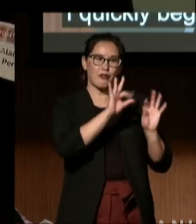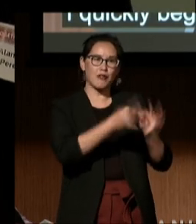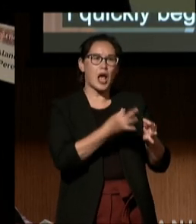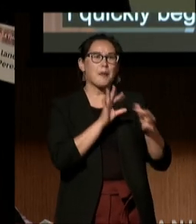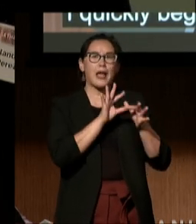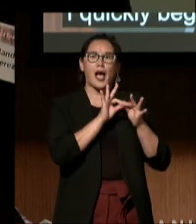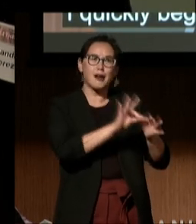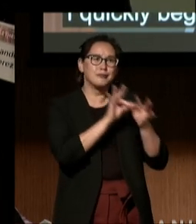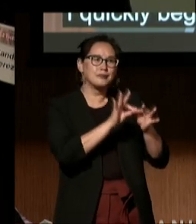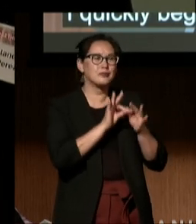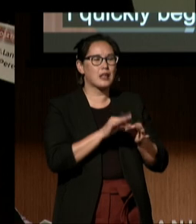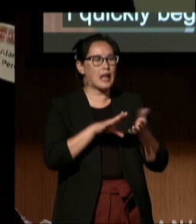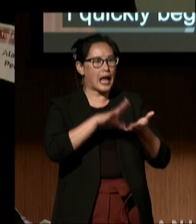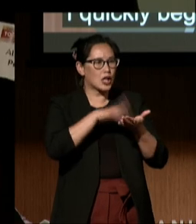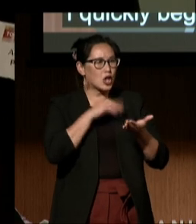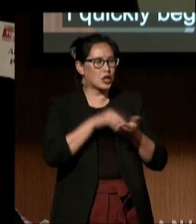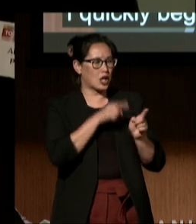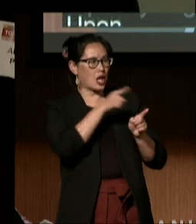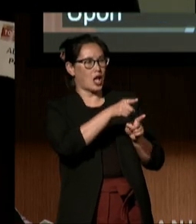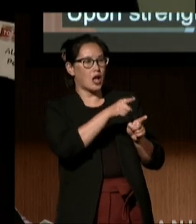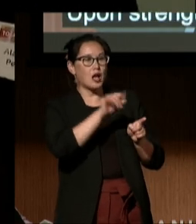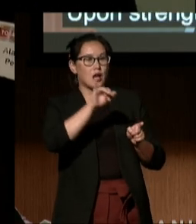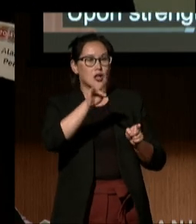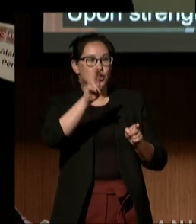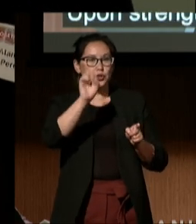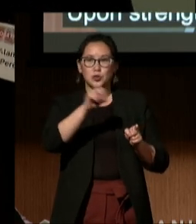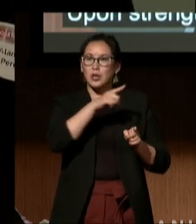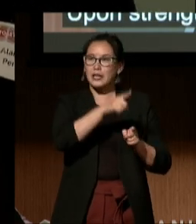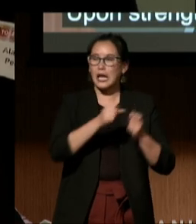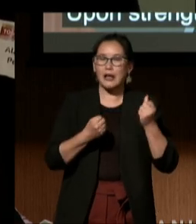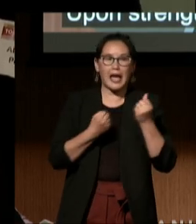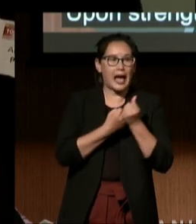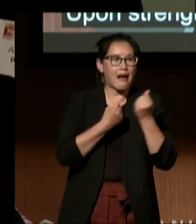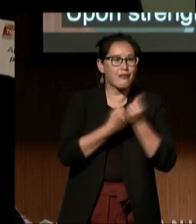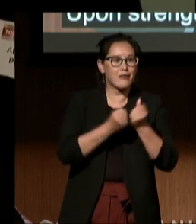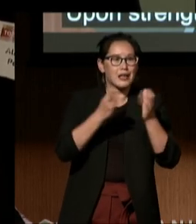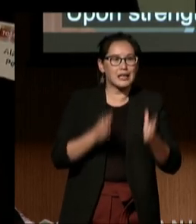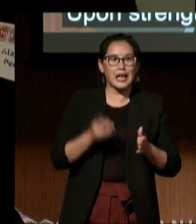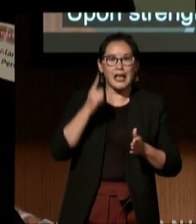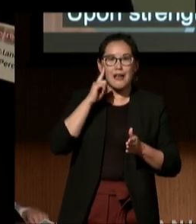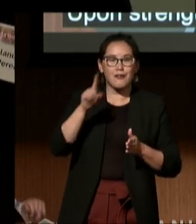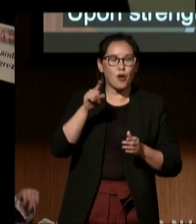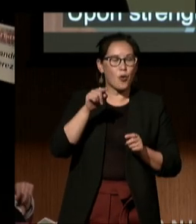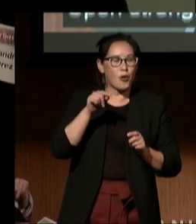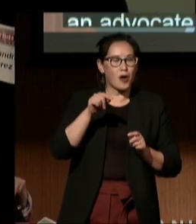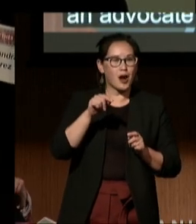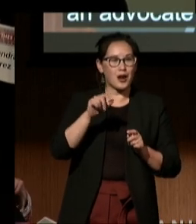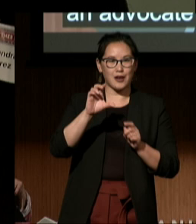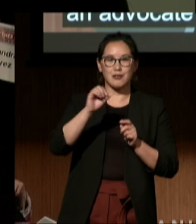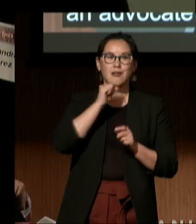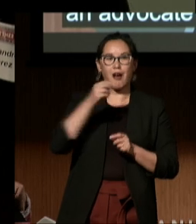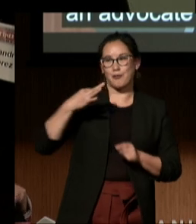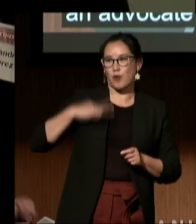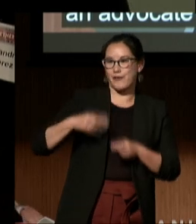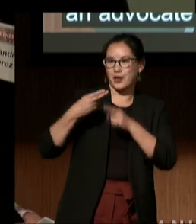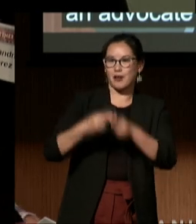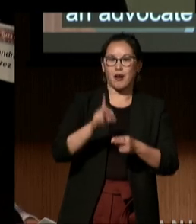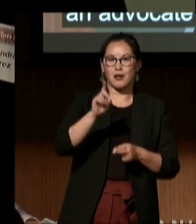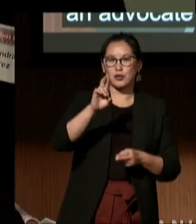is an advocate for a nonprofit called DREDF. The timing seemed almost too good to be true, almost like it was fate.